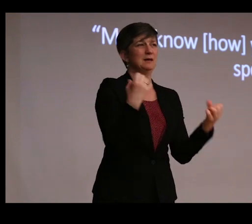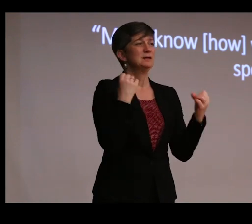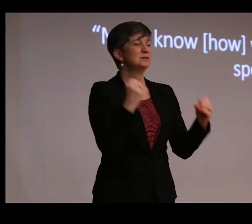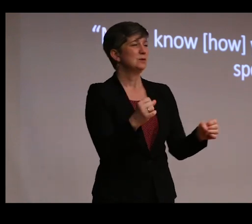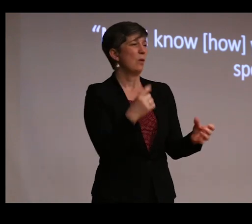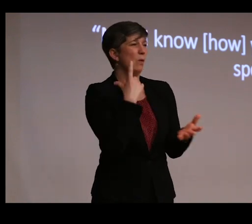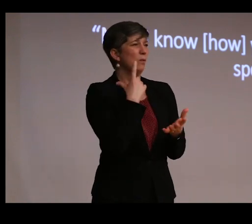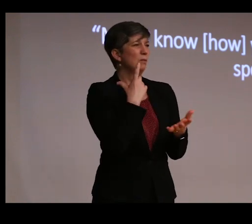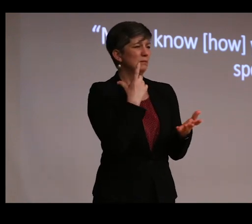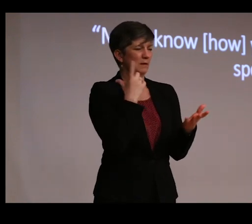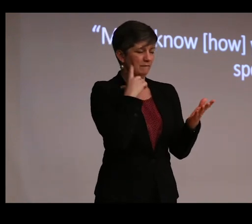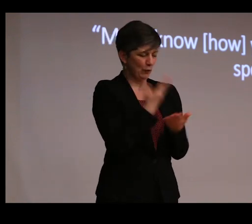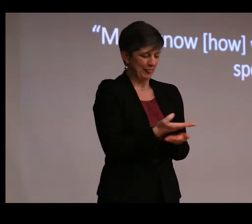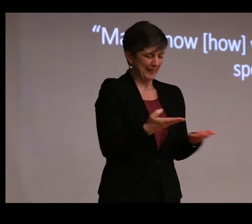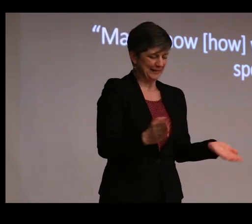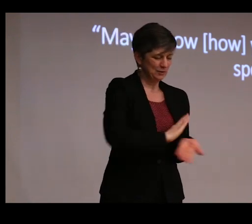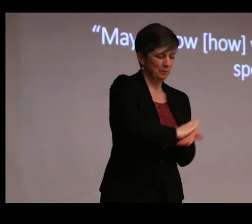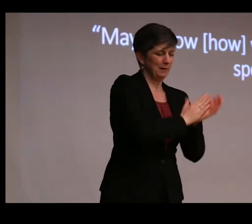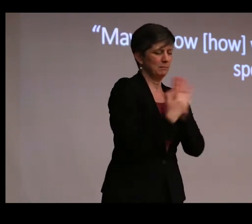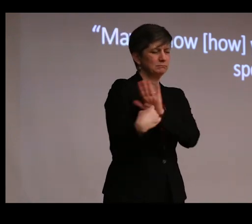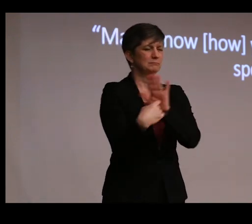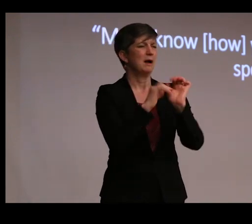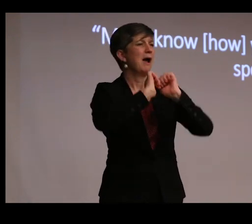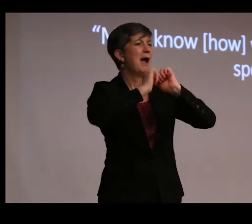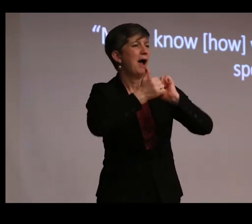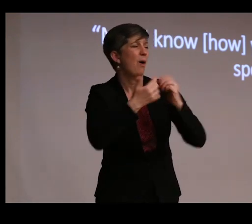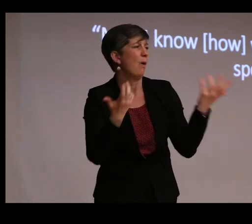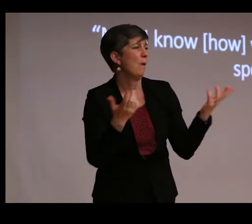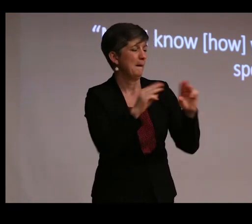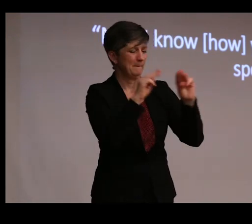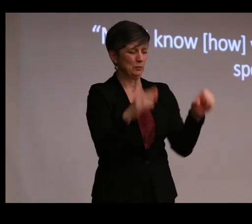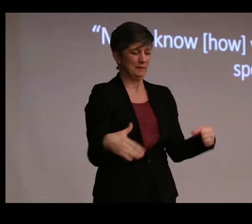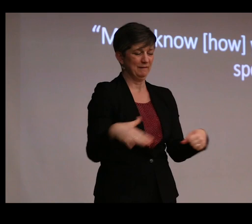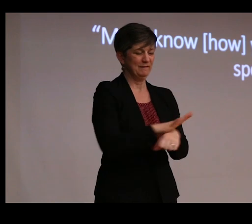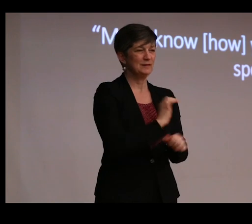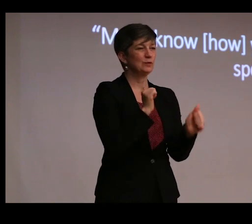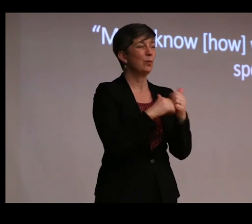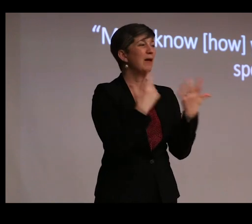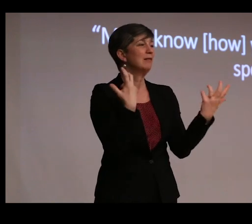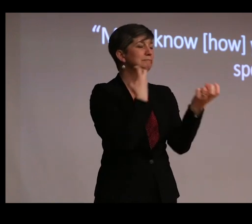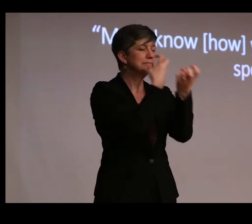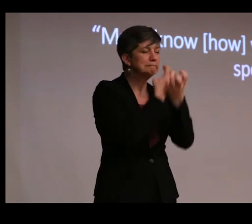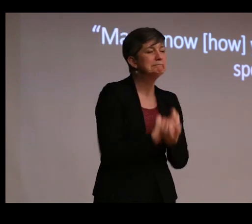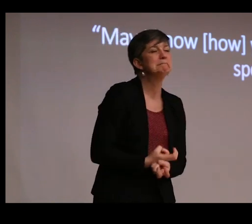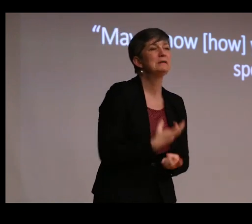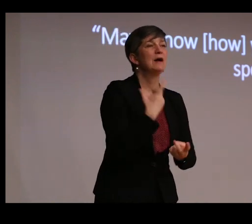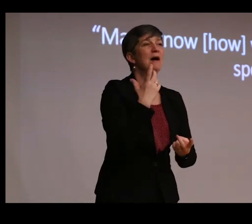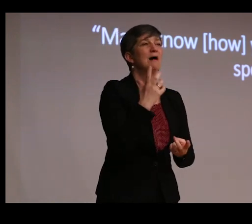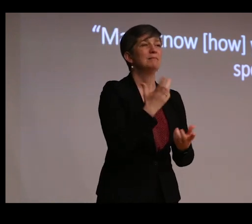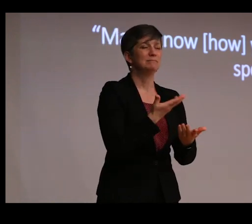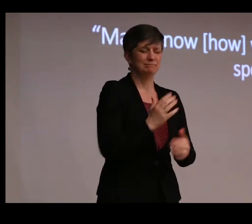in order to turn them into specimens? Are museums just filled with exoskeletons of once living things?